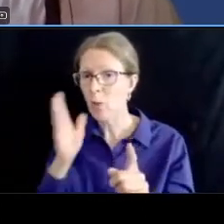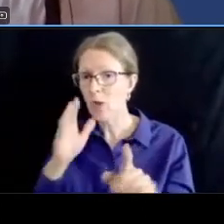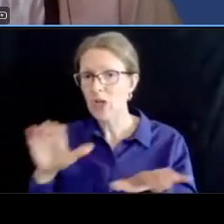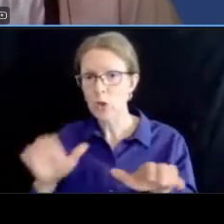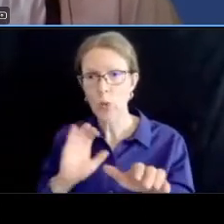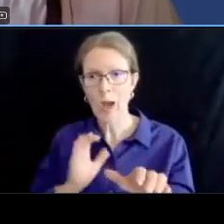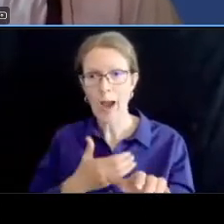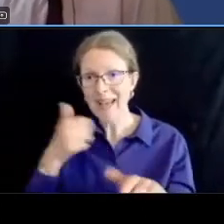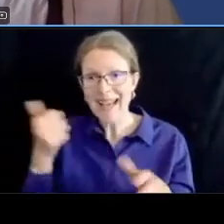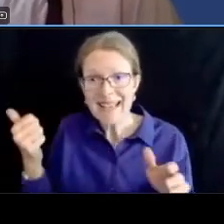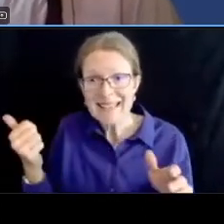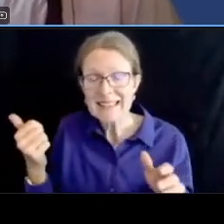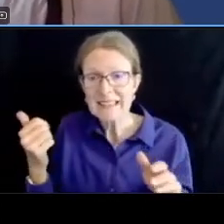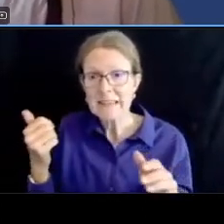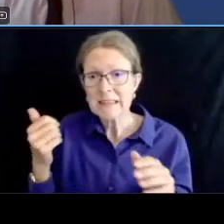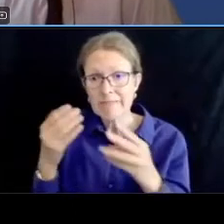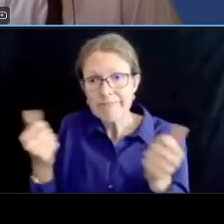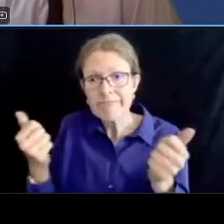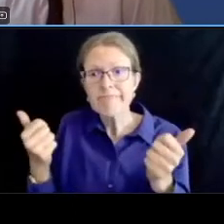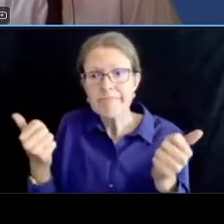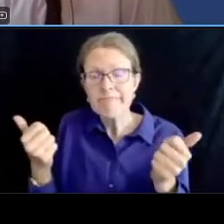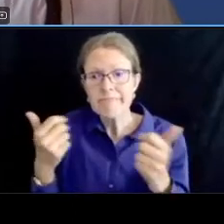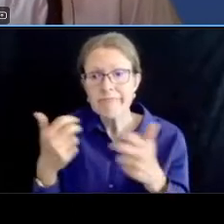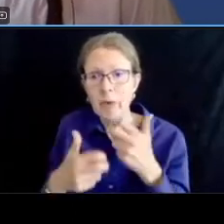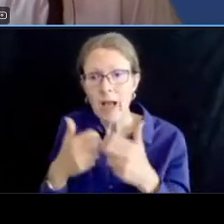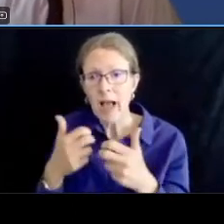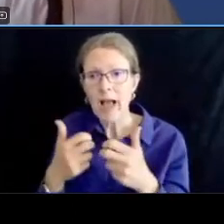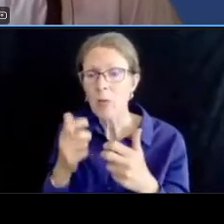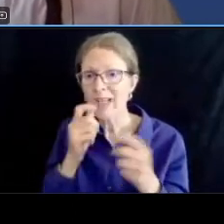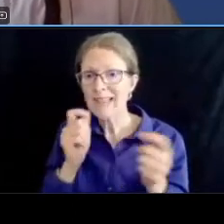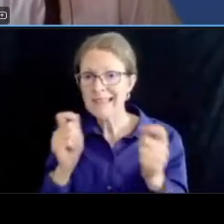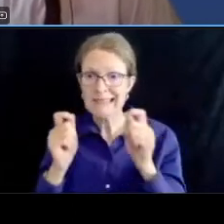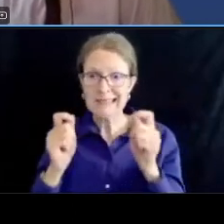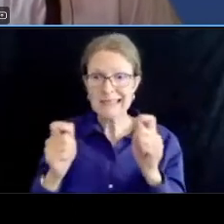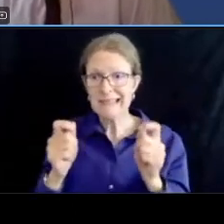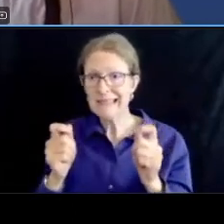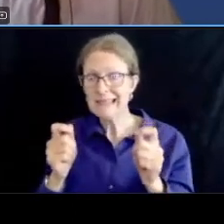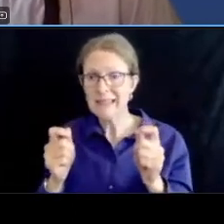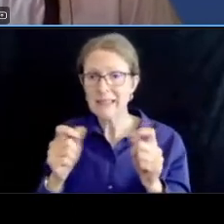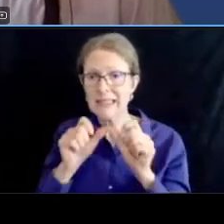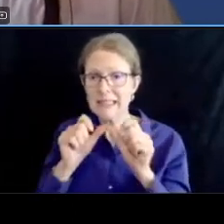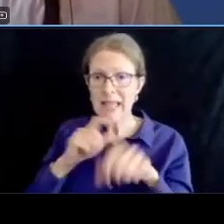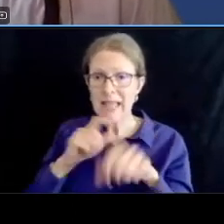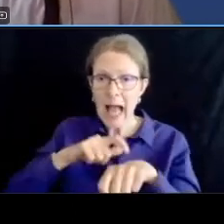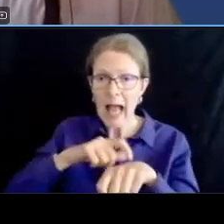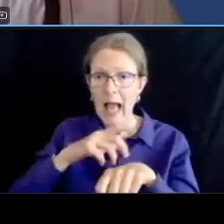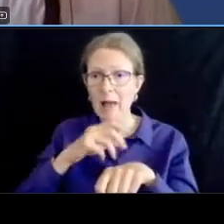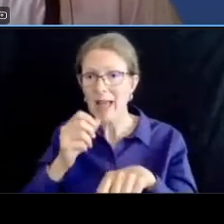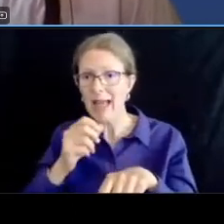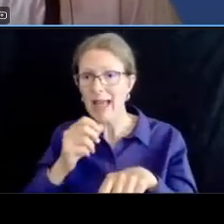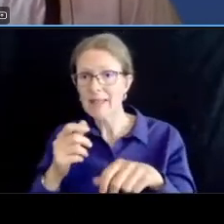through changing the uh allocations changing the durations and basically um you know trying to